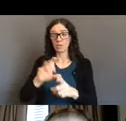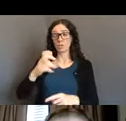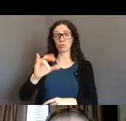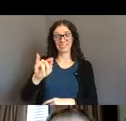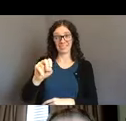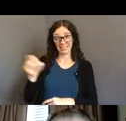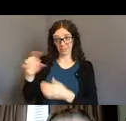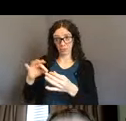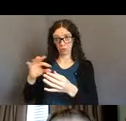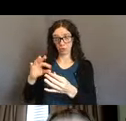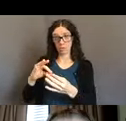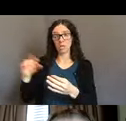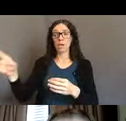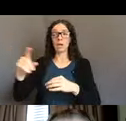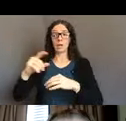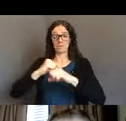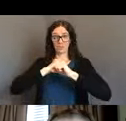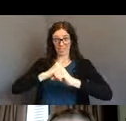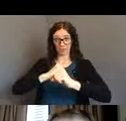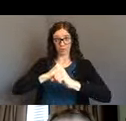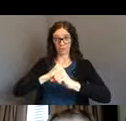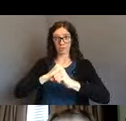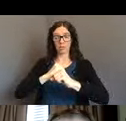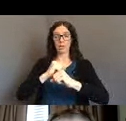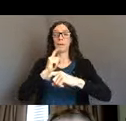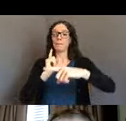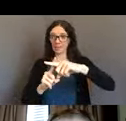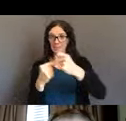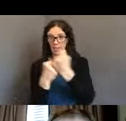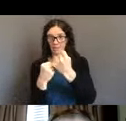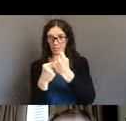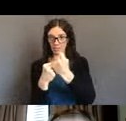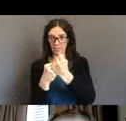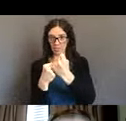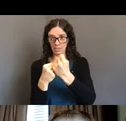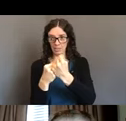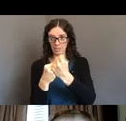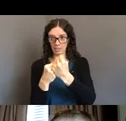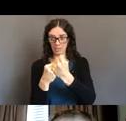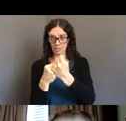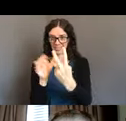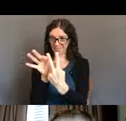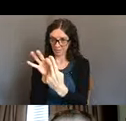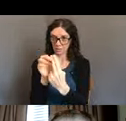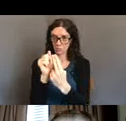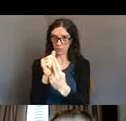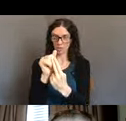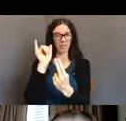is something that's been around since the inception of the disability rights movement, starting with 504 in the ADA,